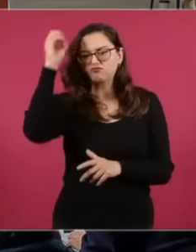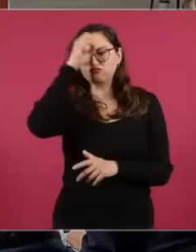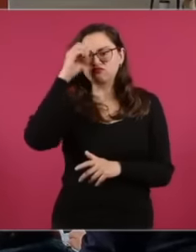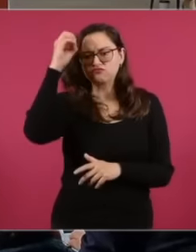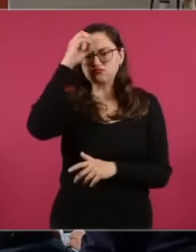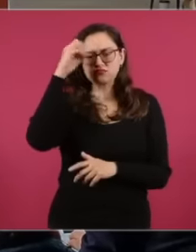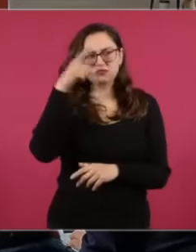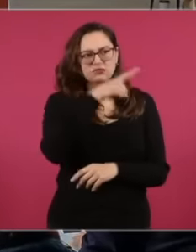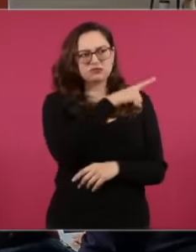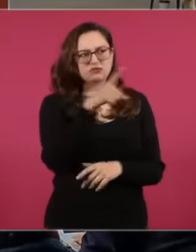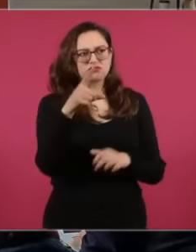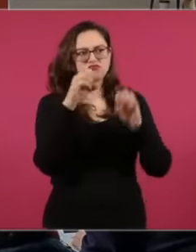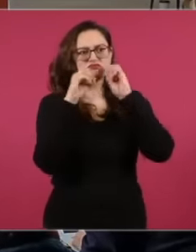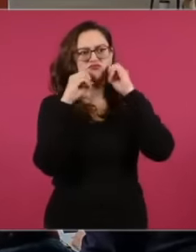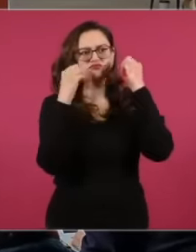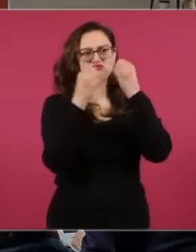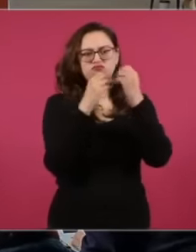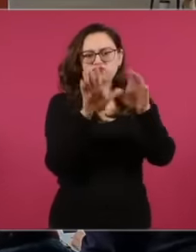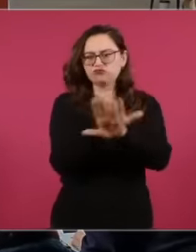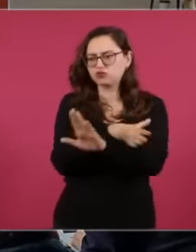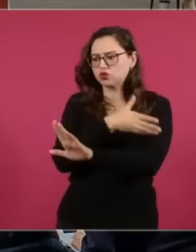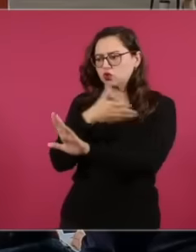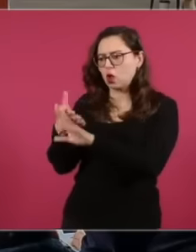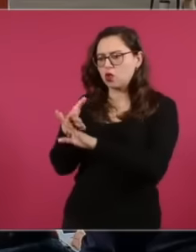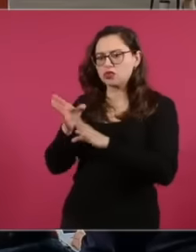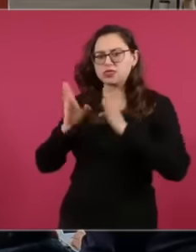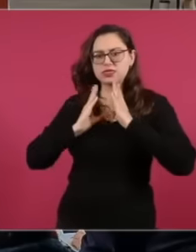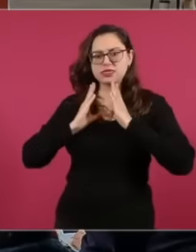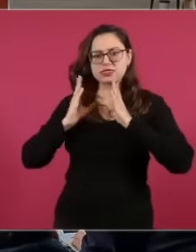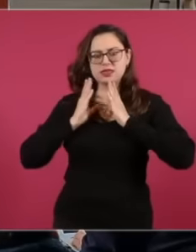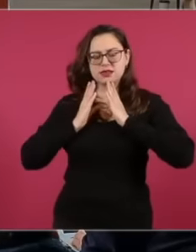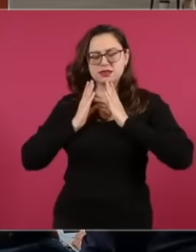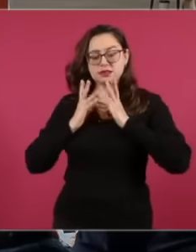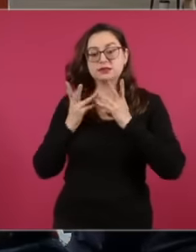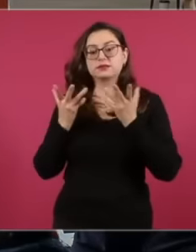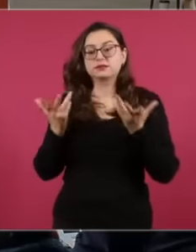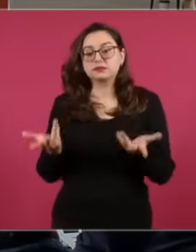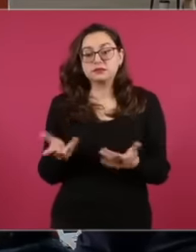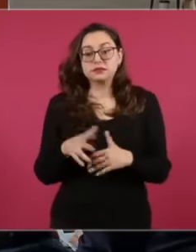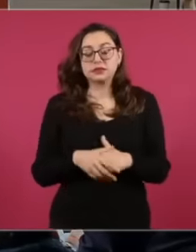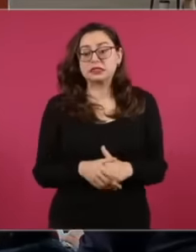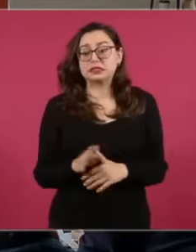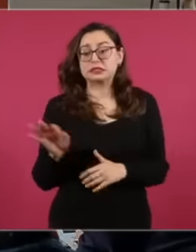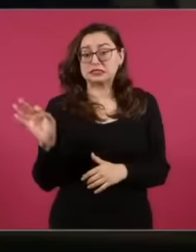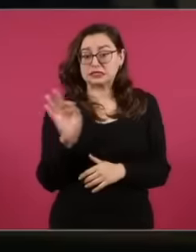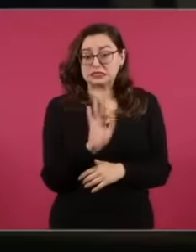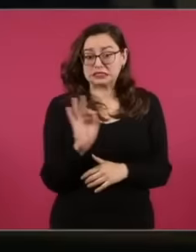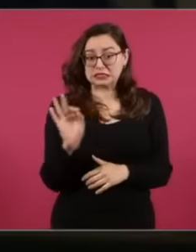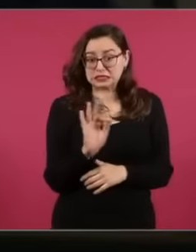somehow had some kind of suggestions from the army to talk